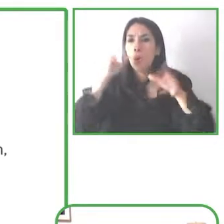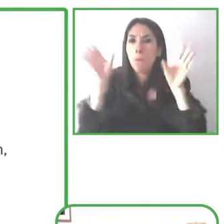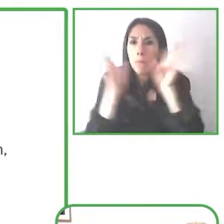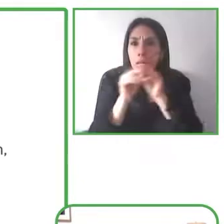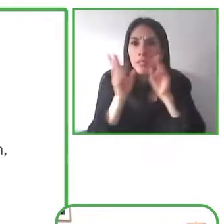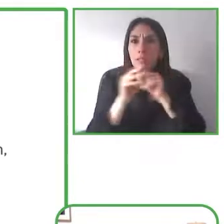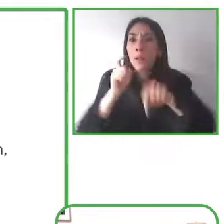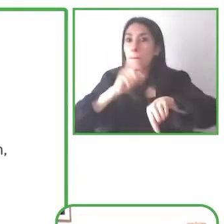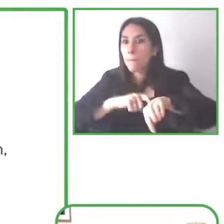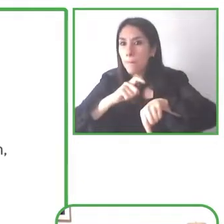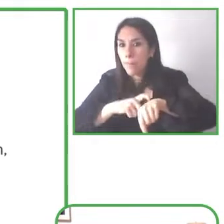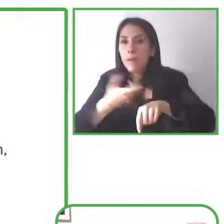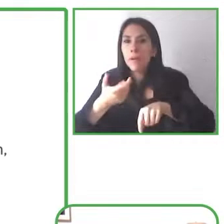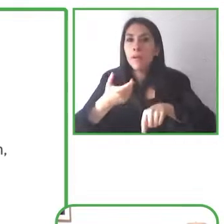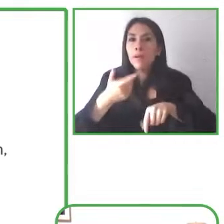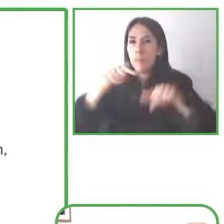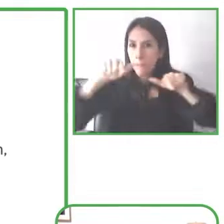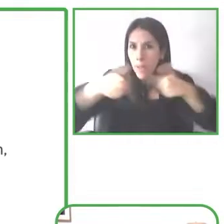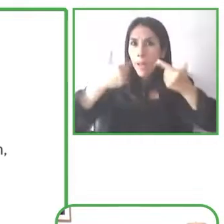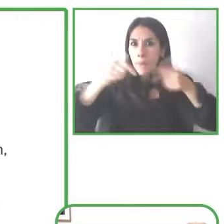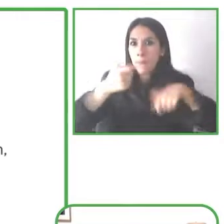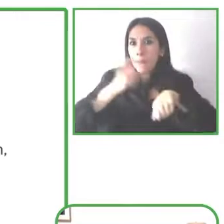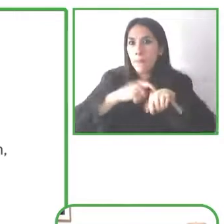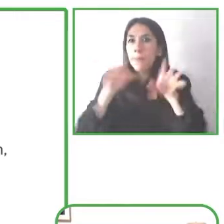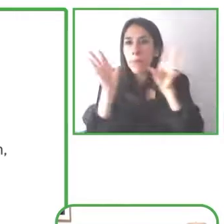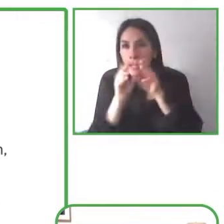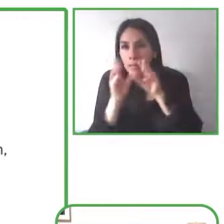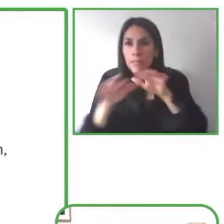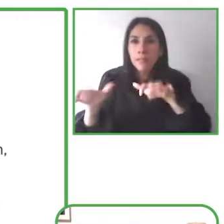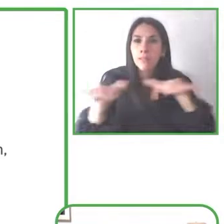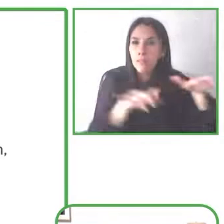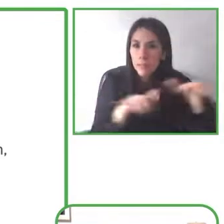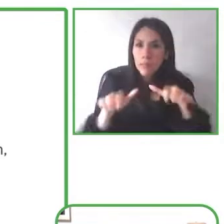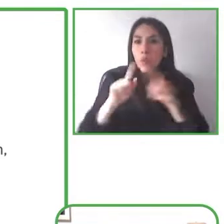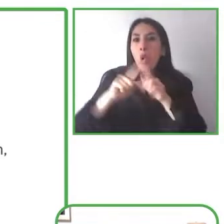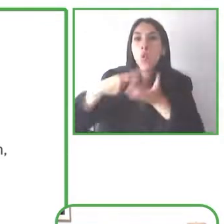a whole across Android devices and across the Chrome Browser as well.